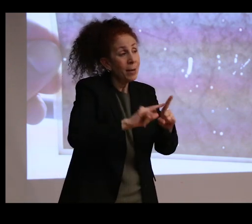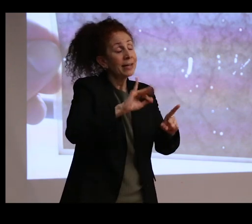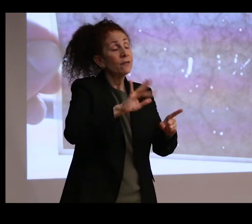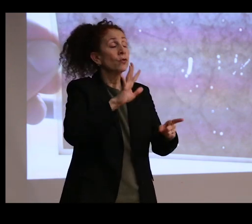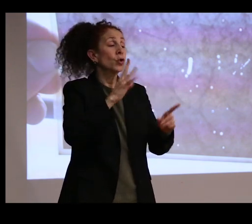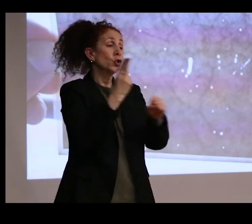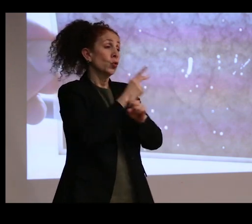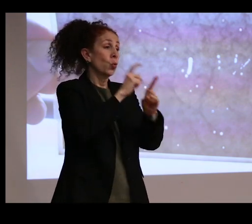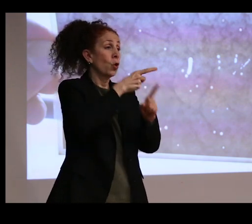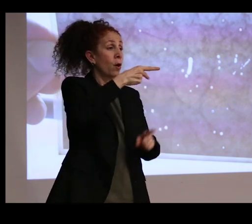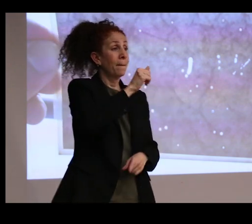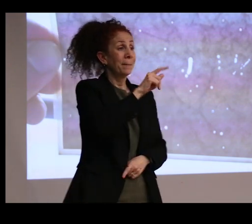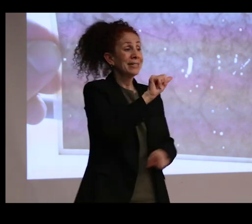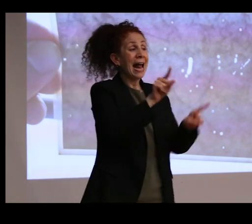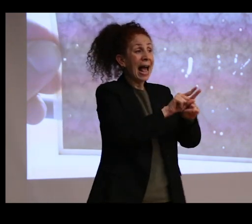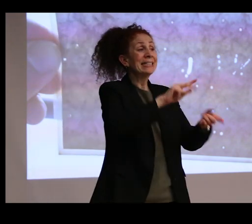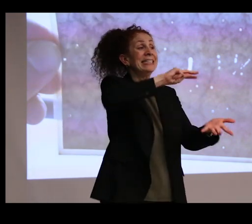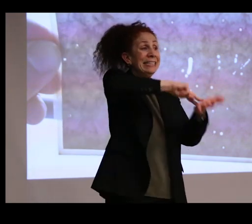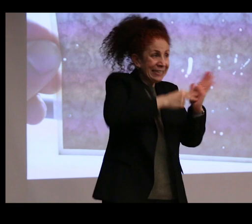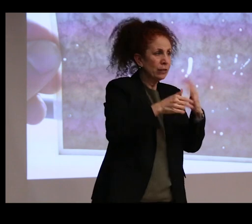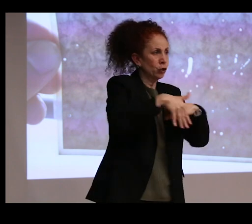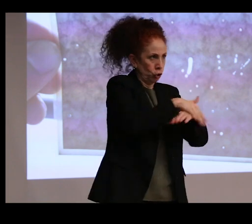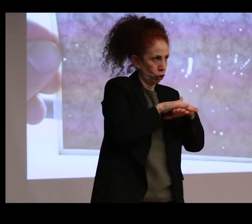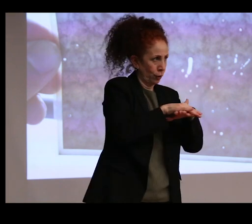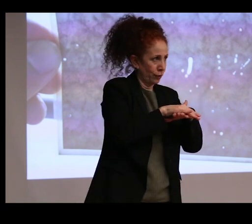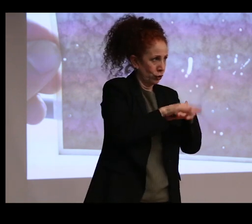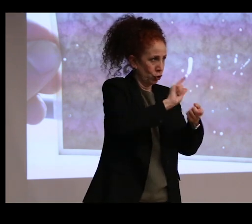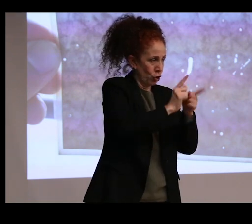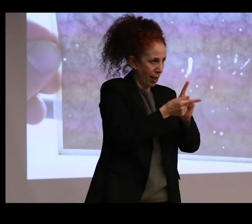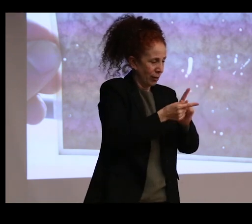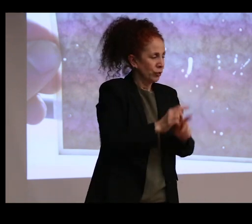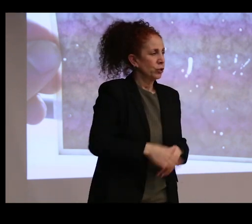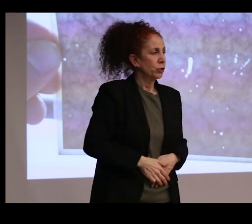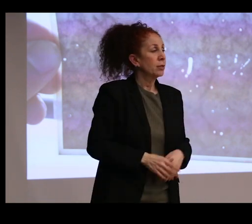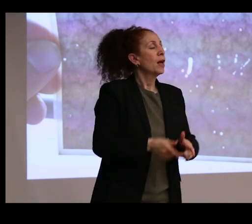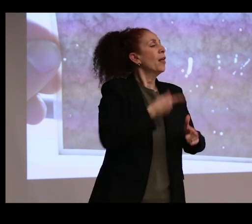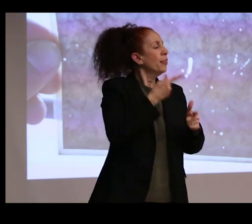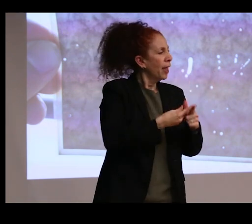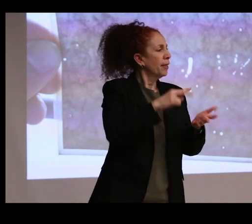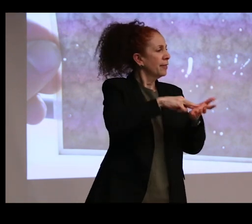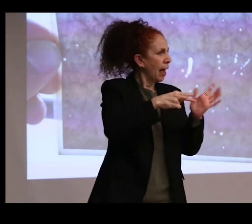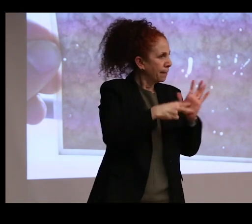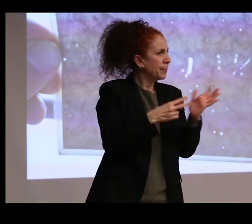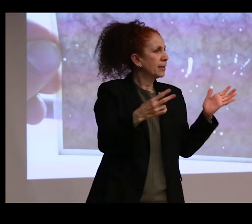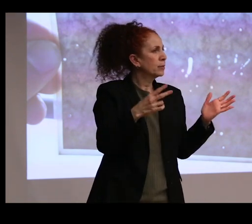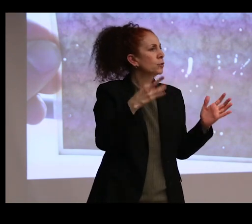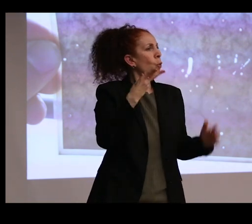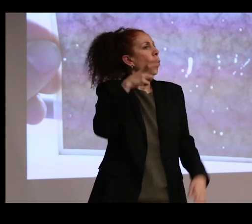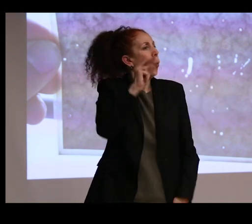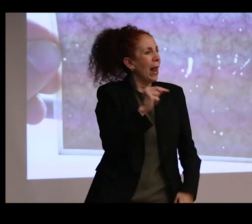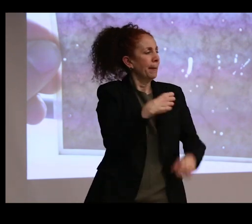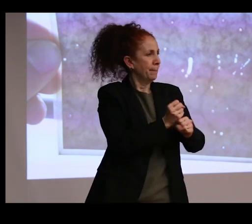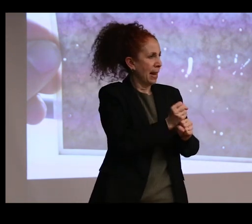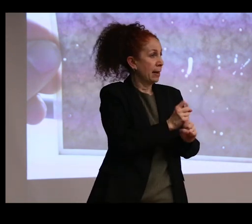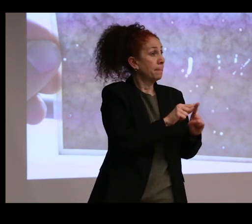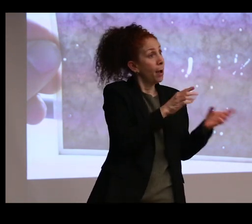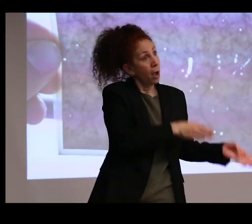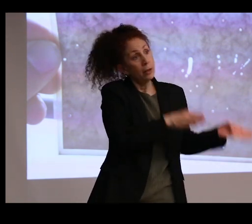as an intentional surface change, then usually we're talking about when it was actually made. But if we're talking about patina